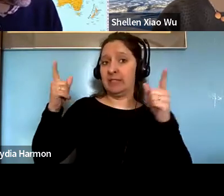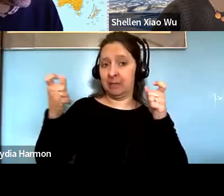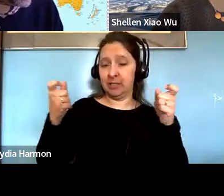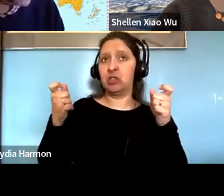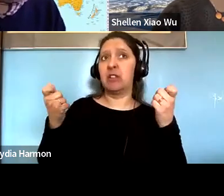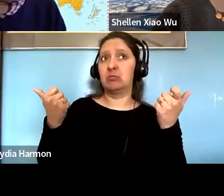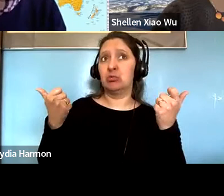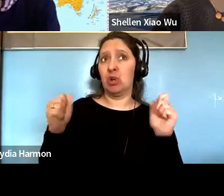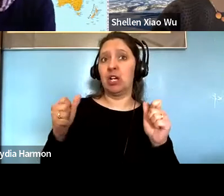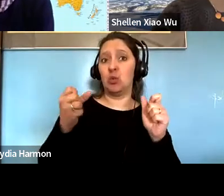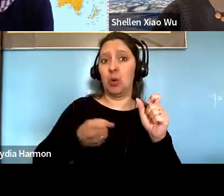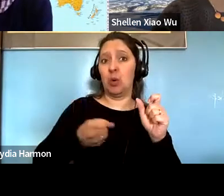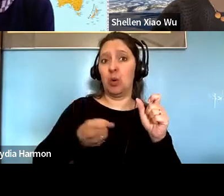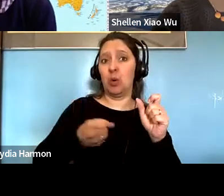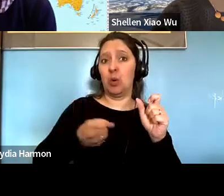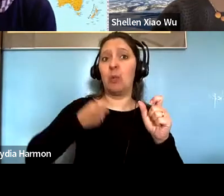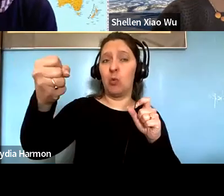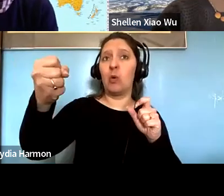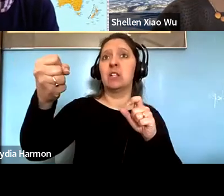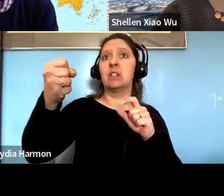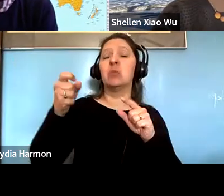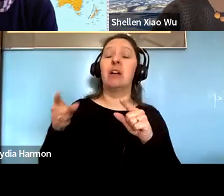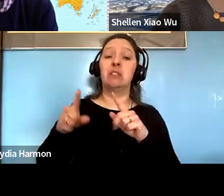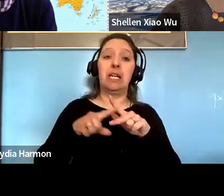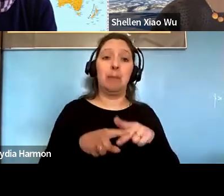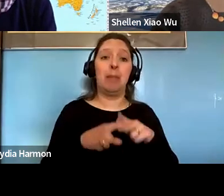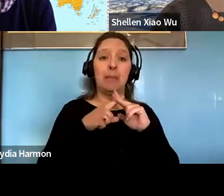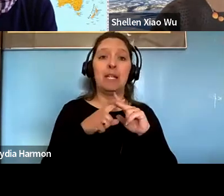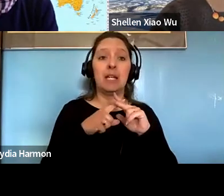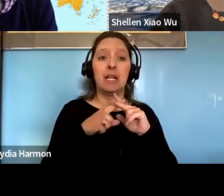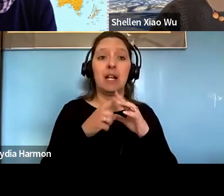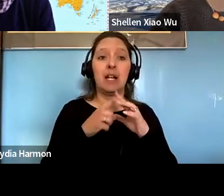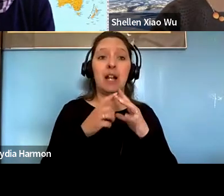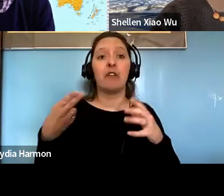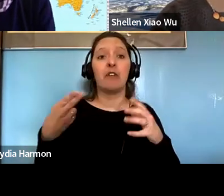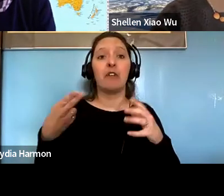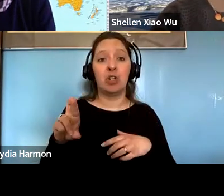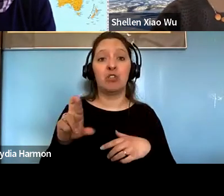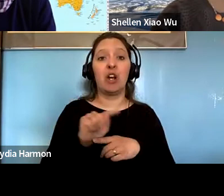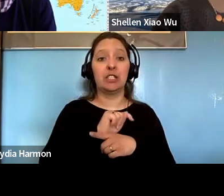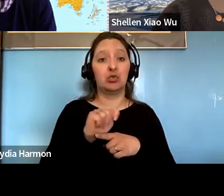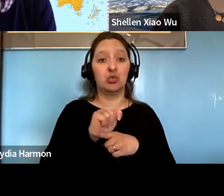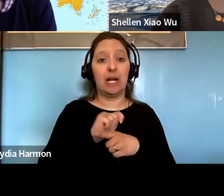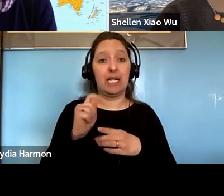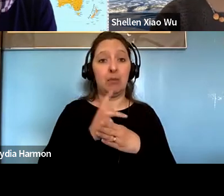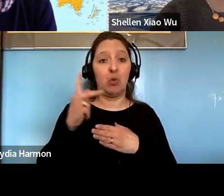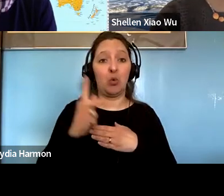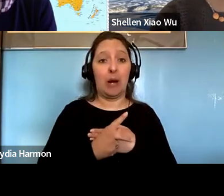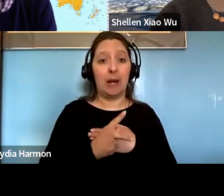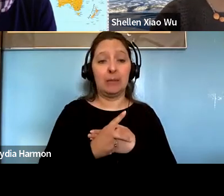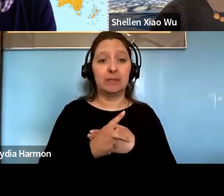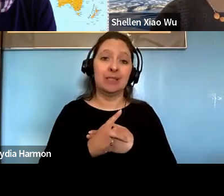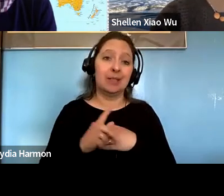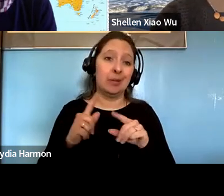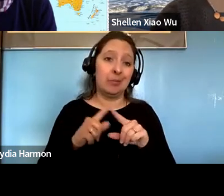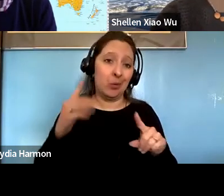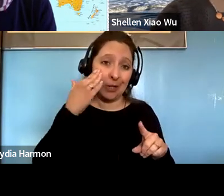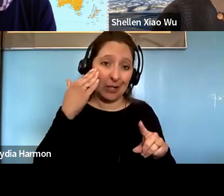Salvador Santino Regilme: To action date he and his administration implement that let's say a lot of human rights, training programs but eventually we all know that in the current administration.